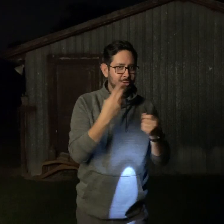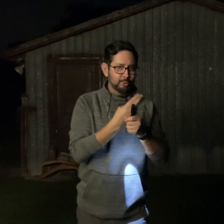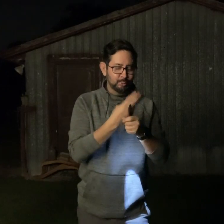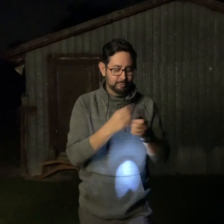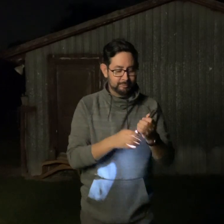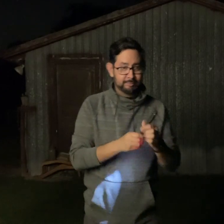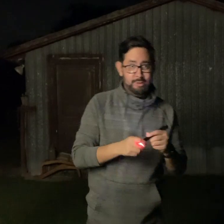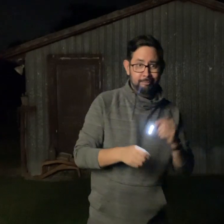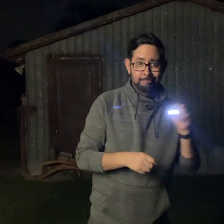So, I prefer this.